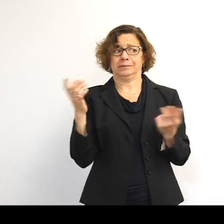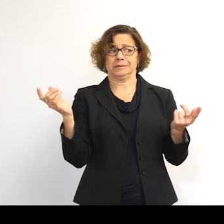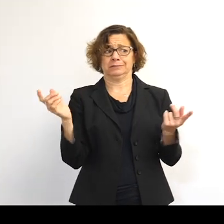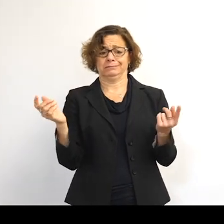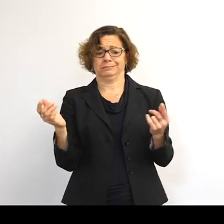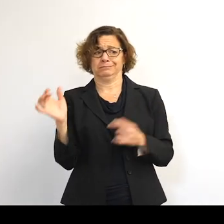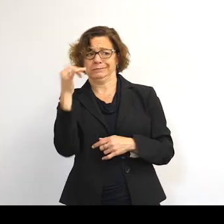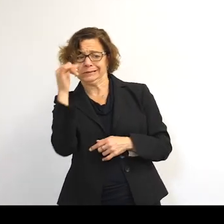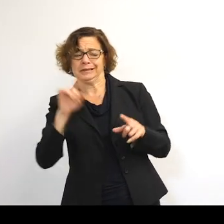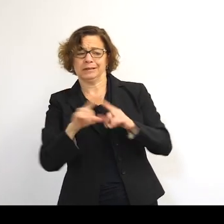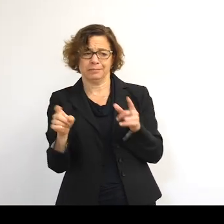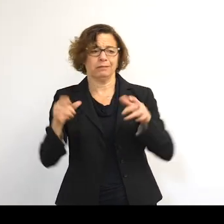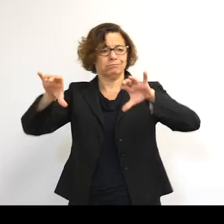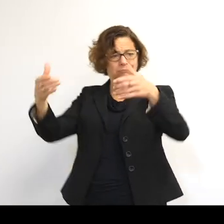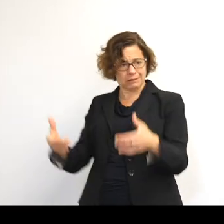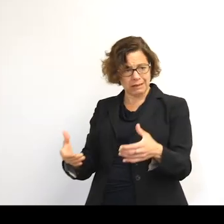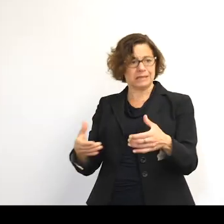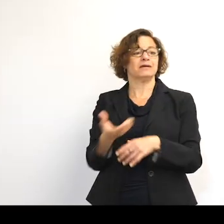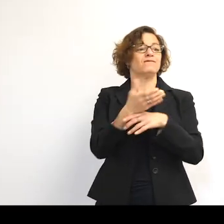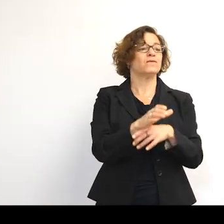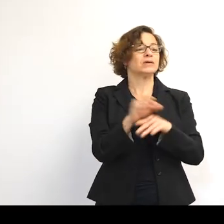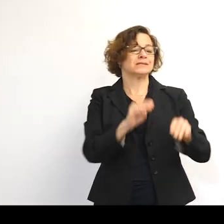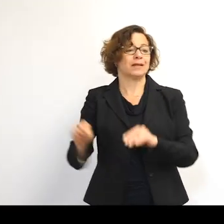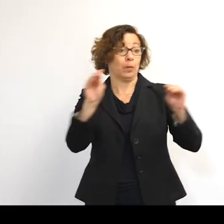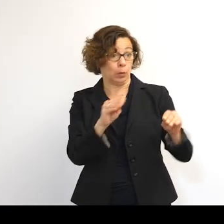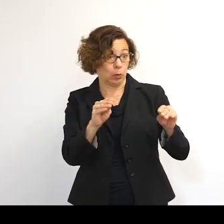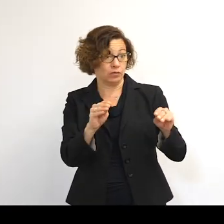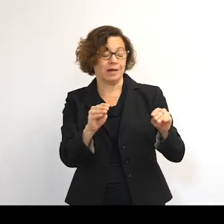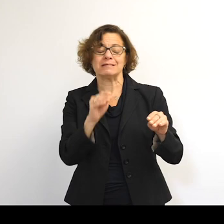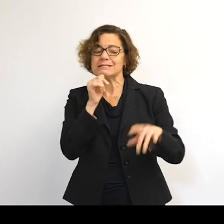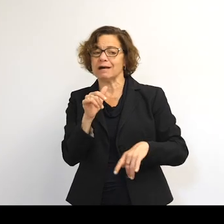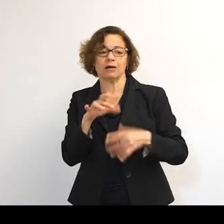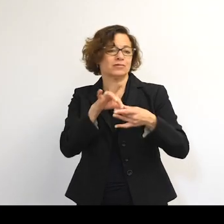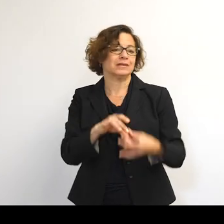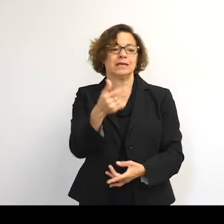But as a whole class of forces move these objects, they have nothing to do with gravity.